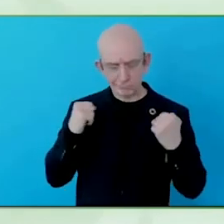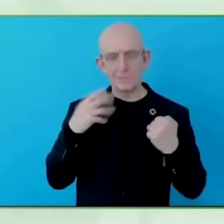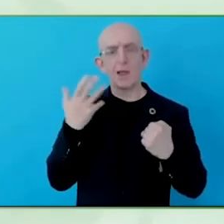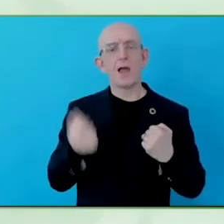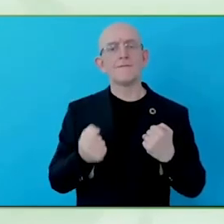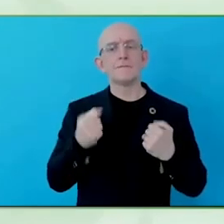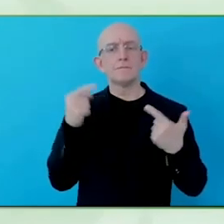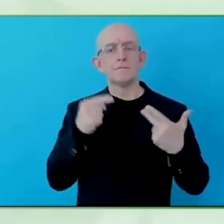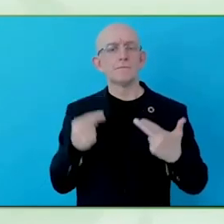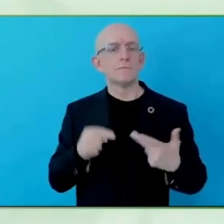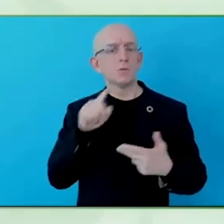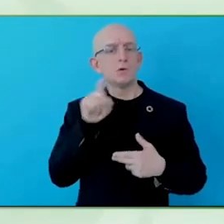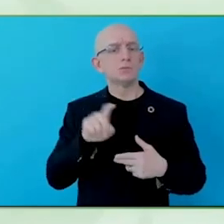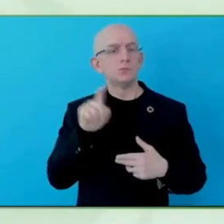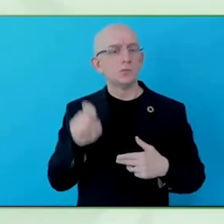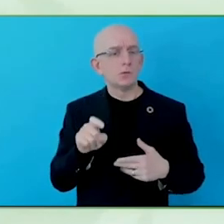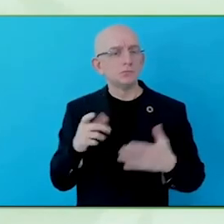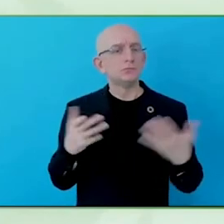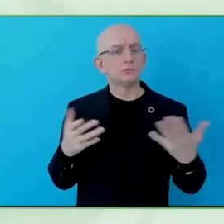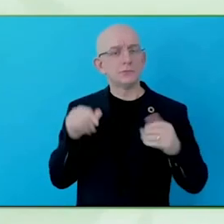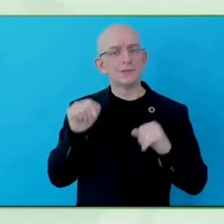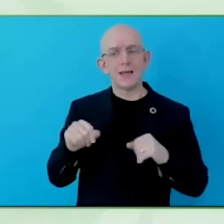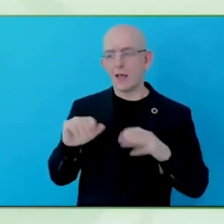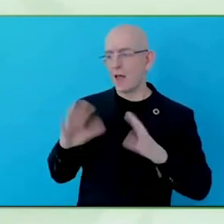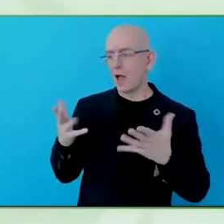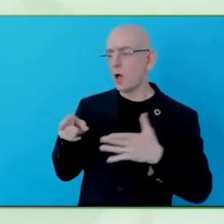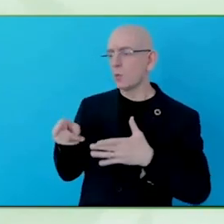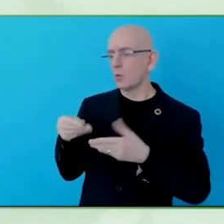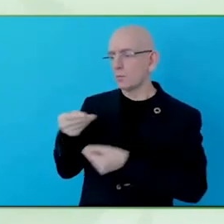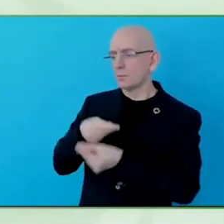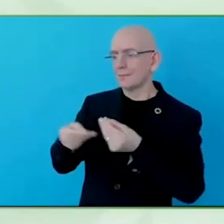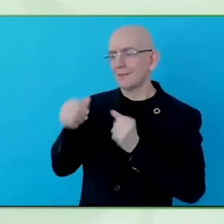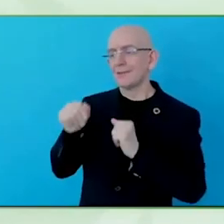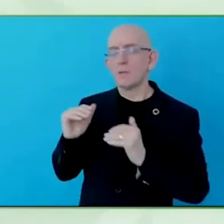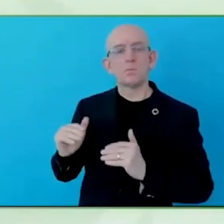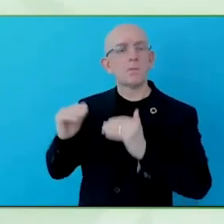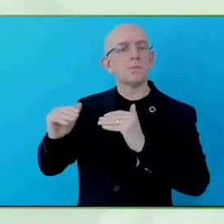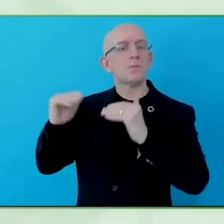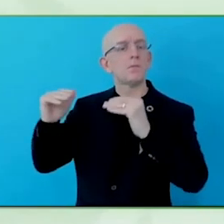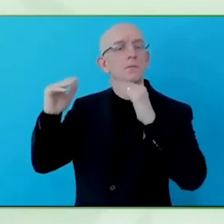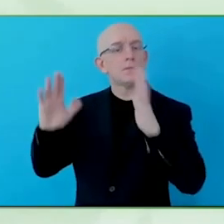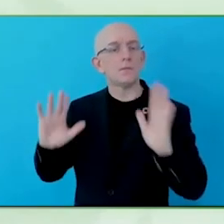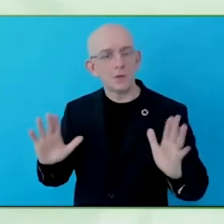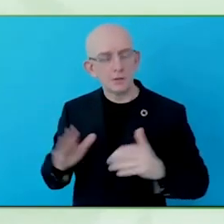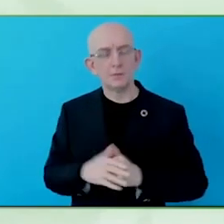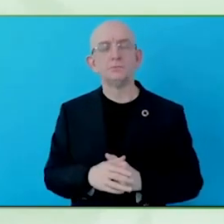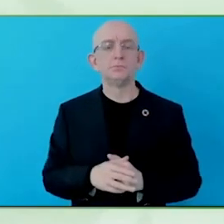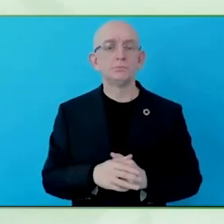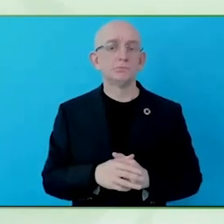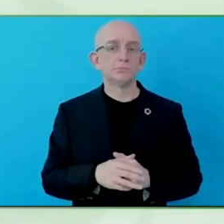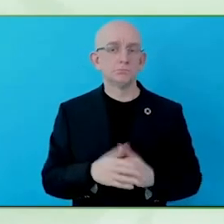talking about global companies, but we are also seeing DASS being able to use them on the ground.